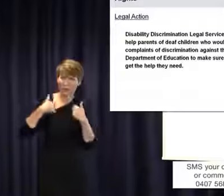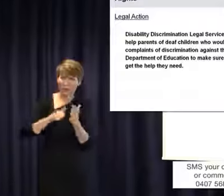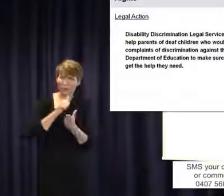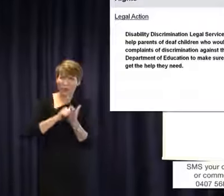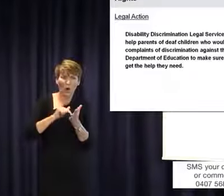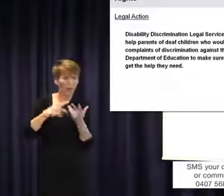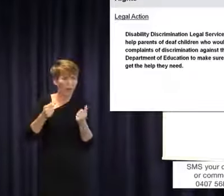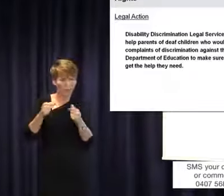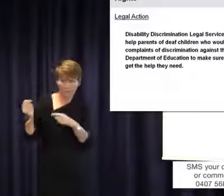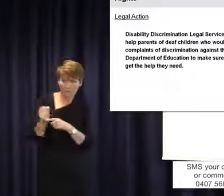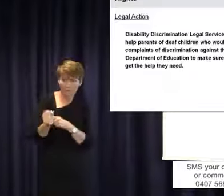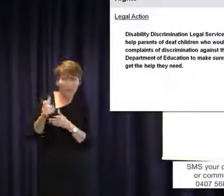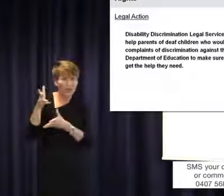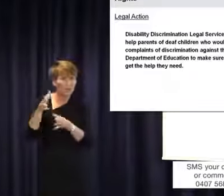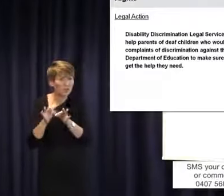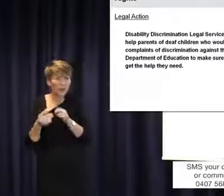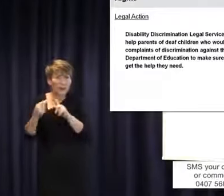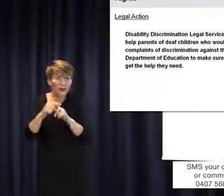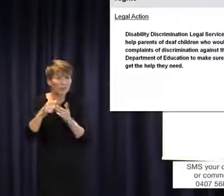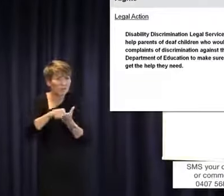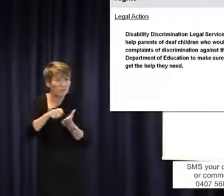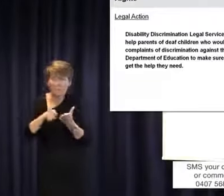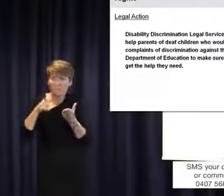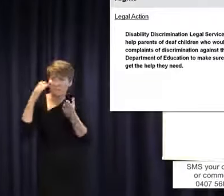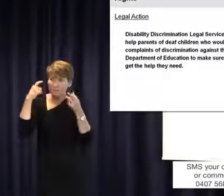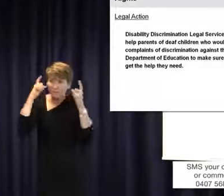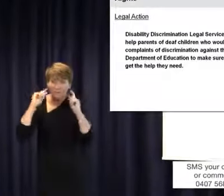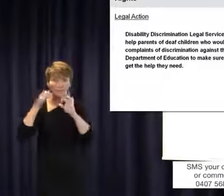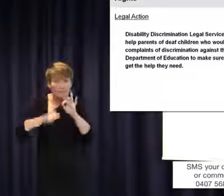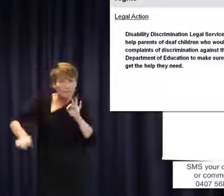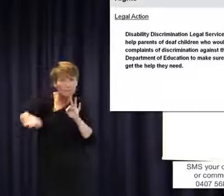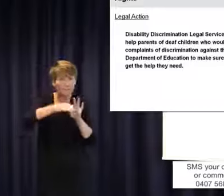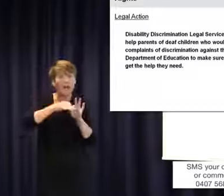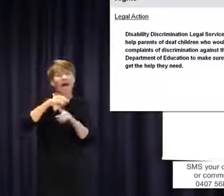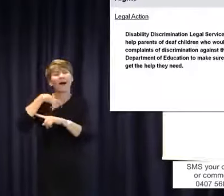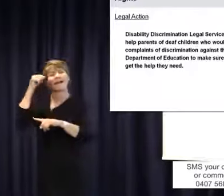and other supports. So even though I am talking a lot about interpreters, I am talking about